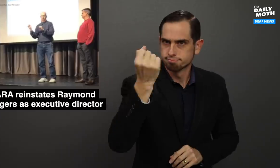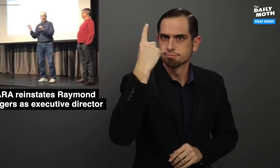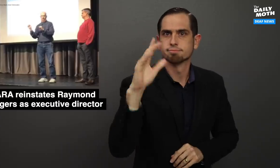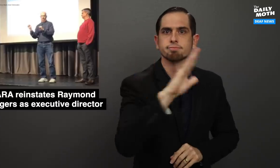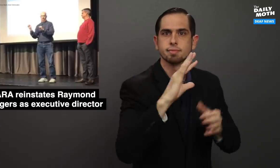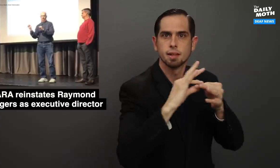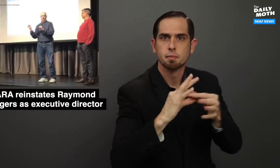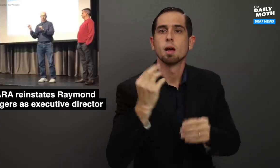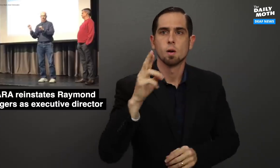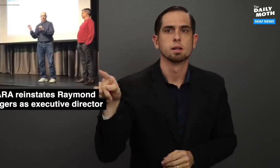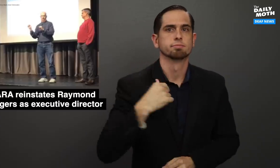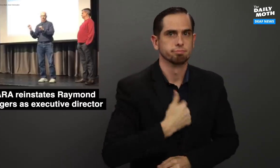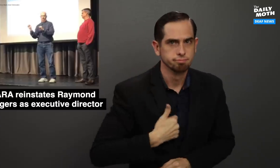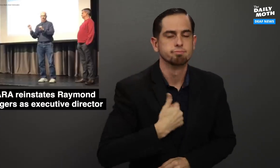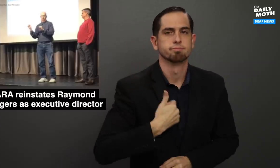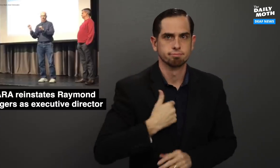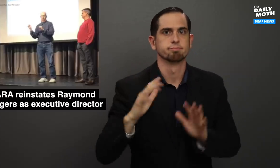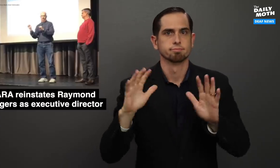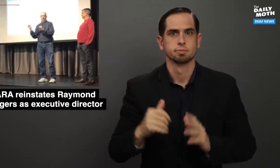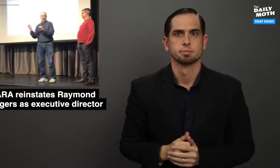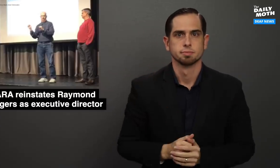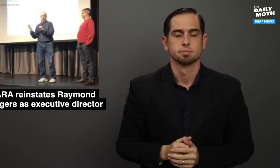by either acknowledging their comments or apologizing.